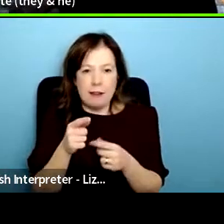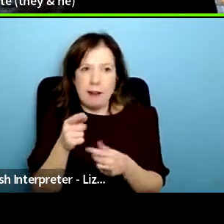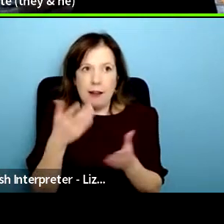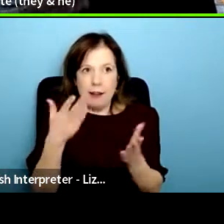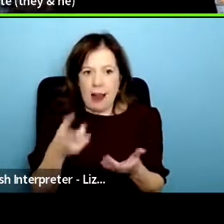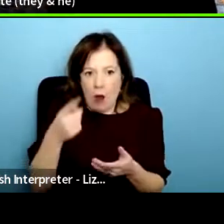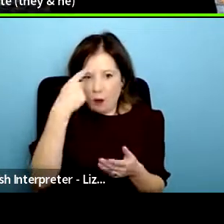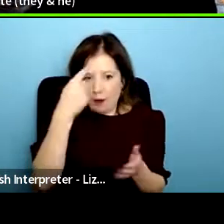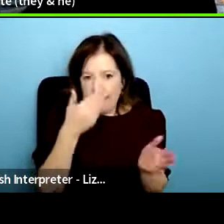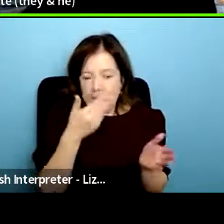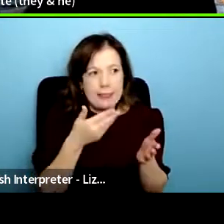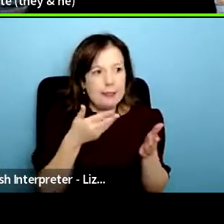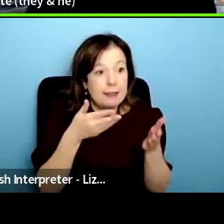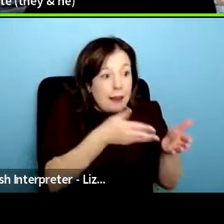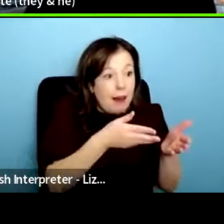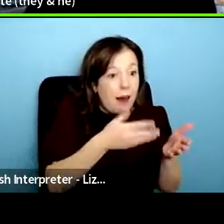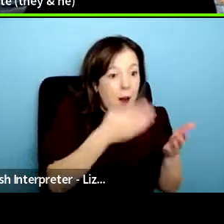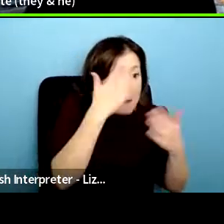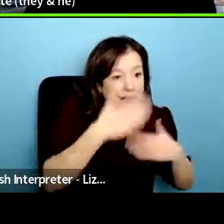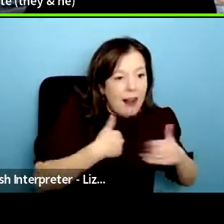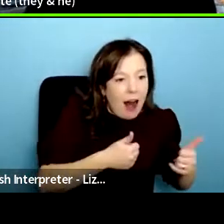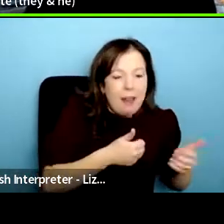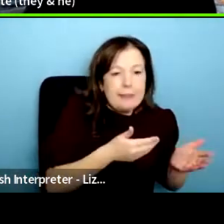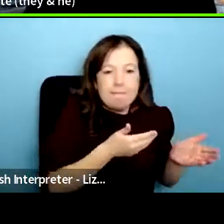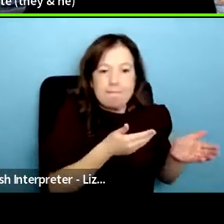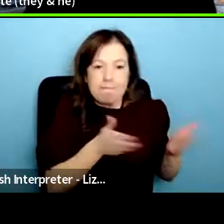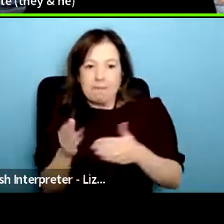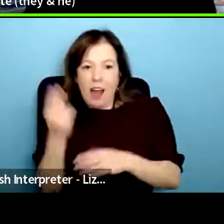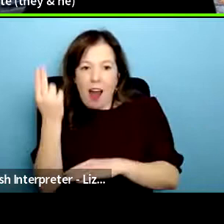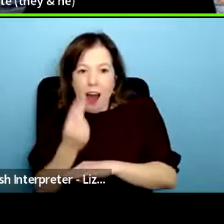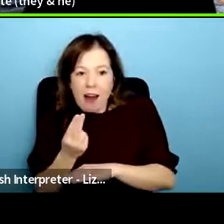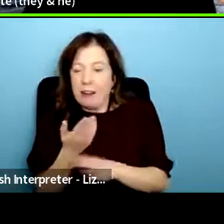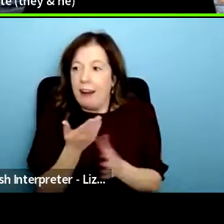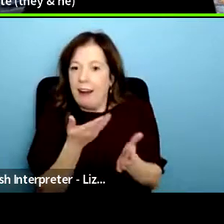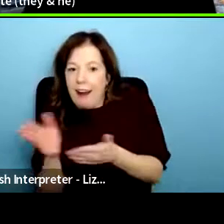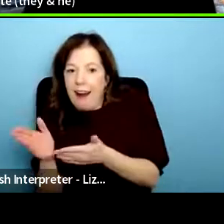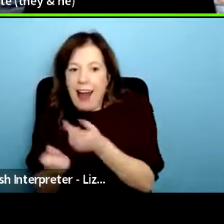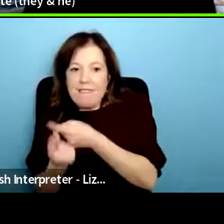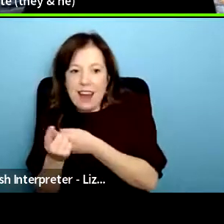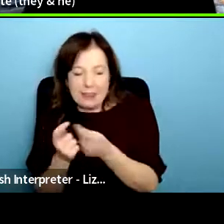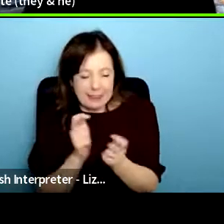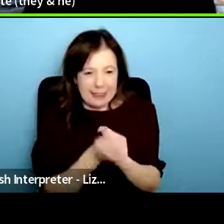health spaces and things like that and venue and event spaces as well emma we'll go to you next